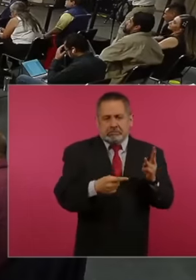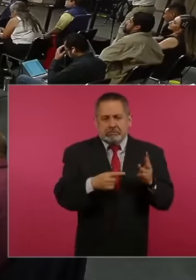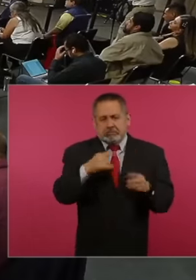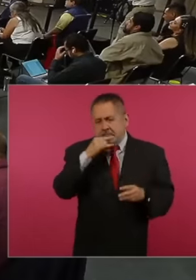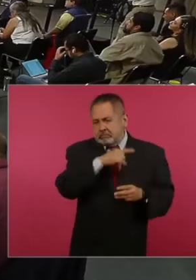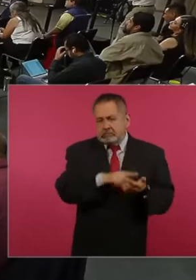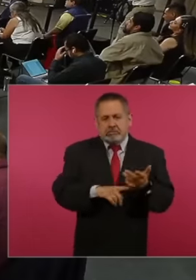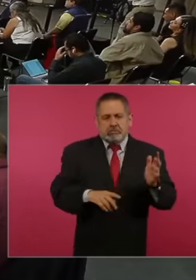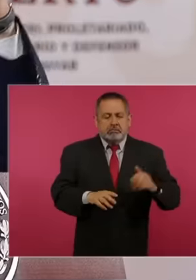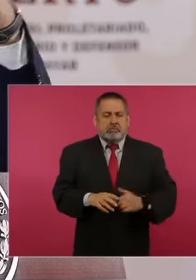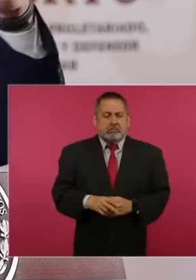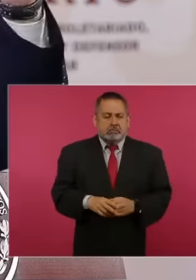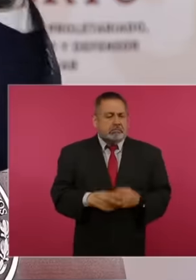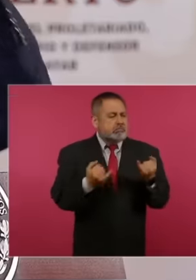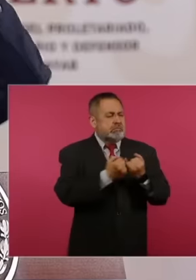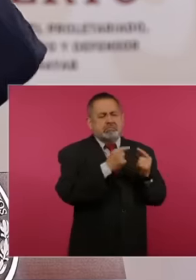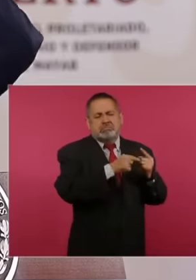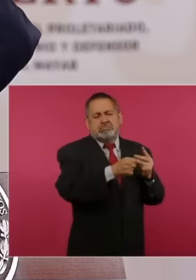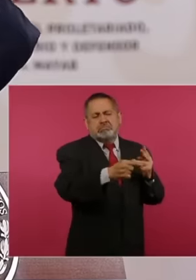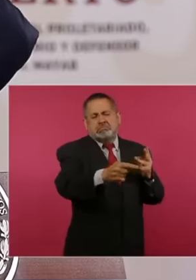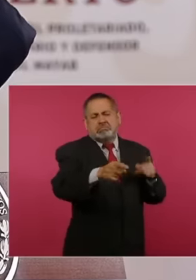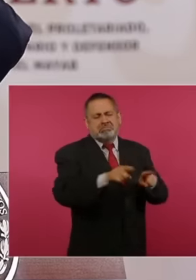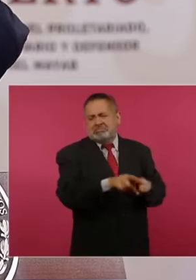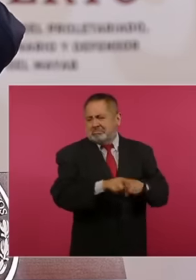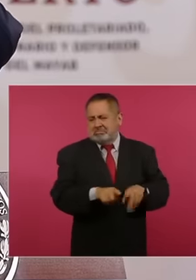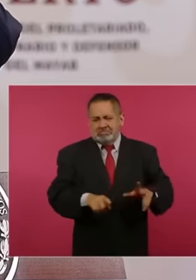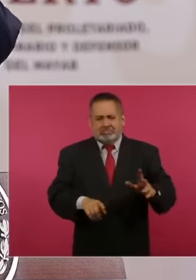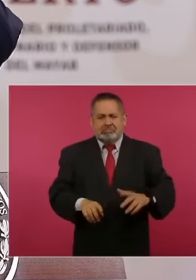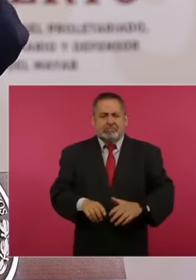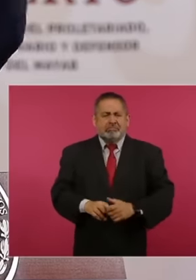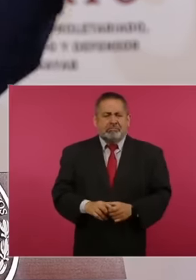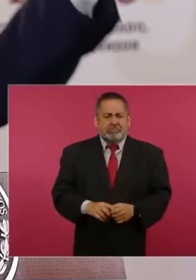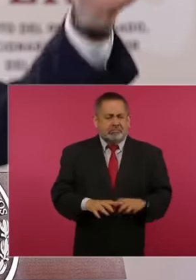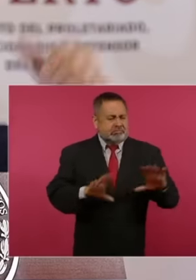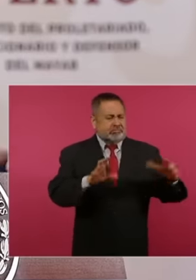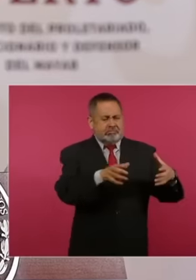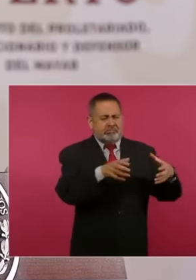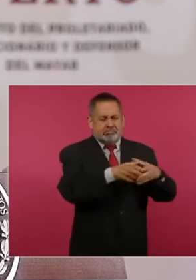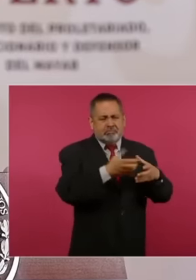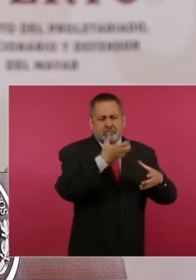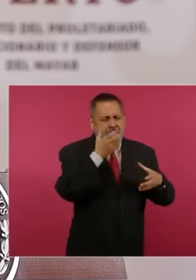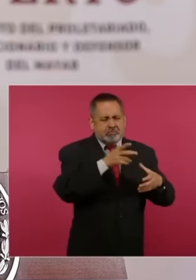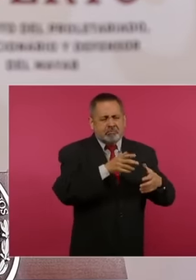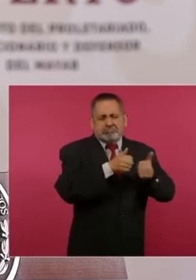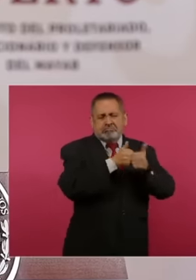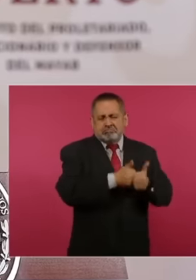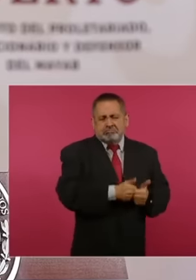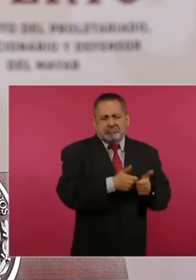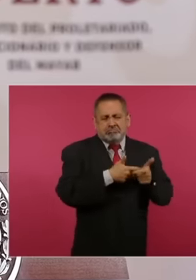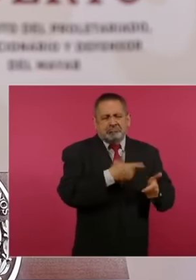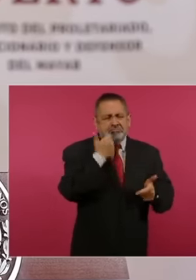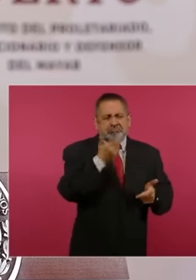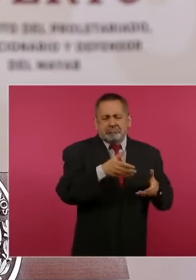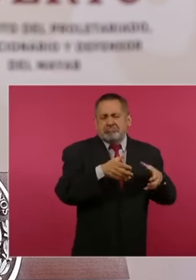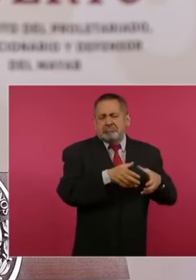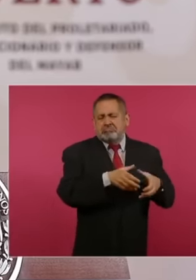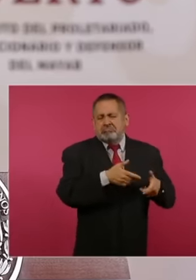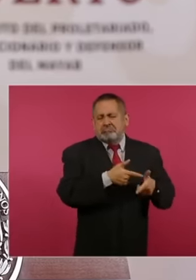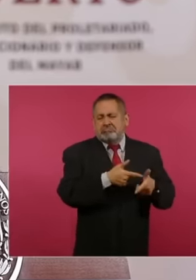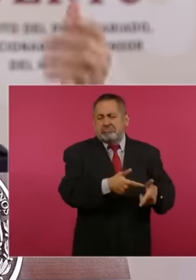, and so on with others from the conservative bloc. But these